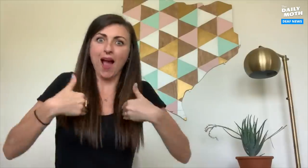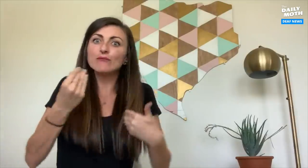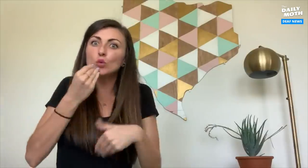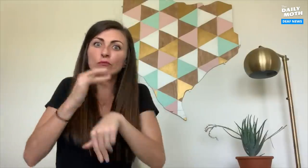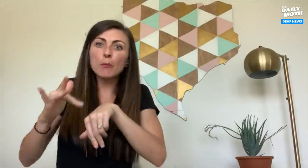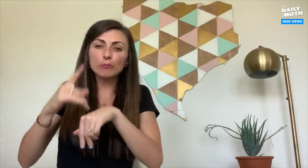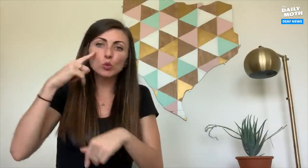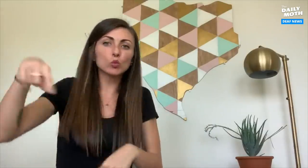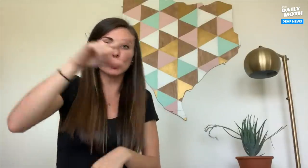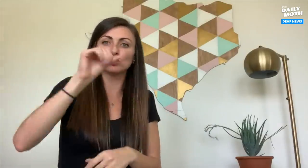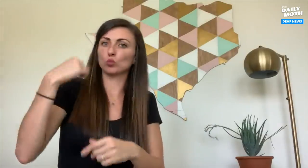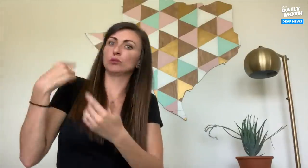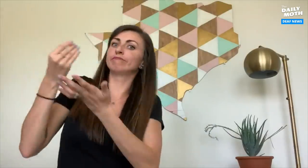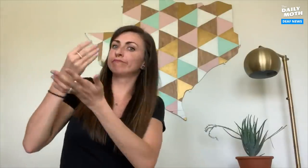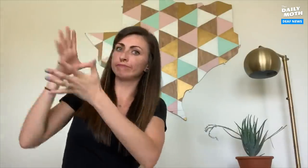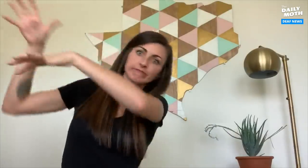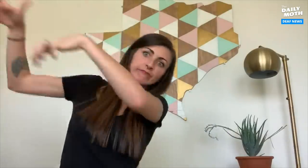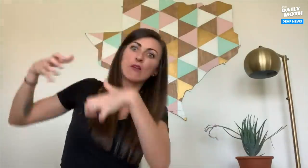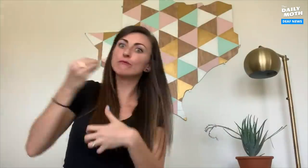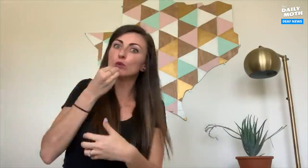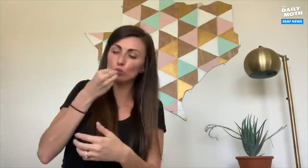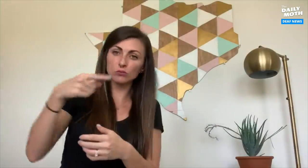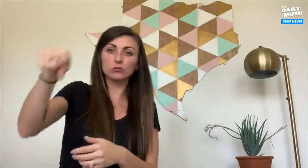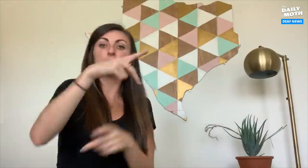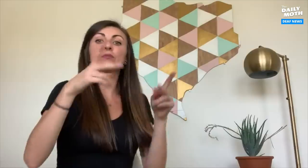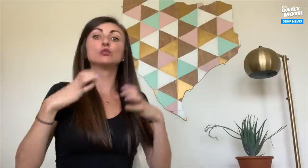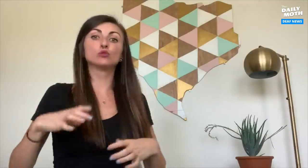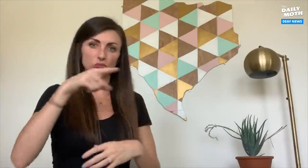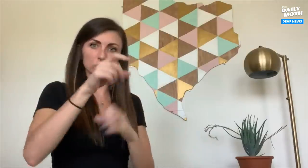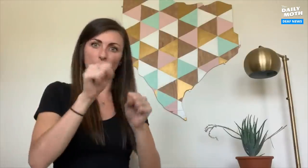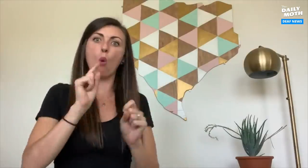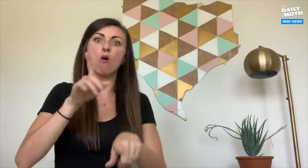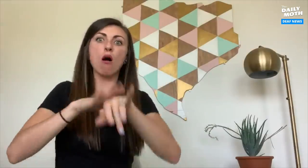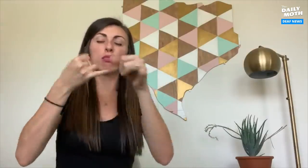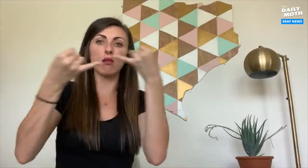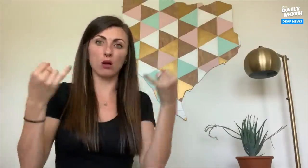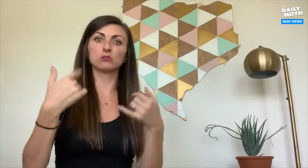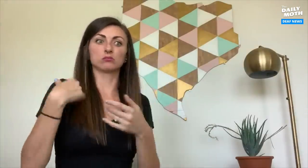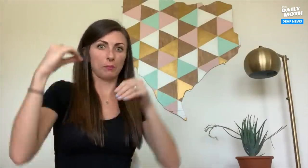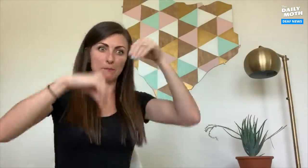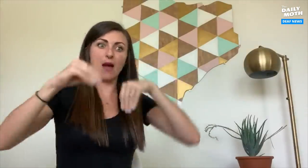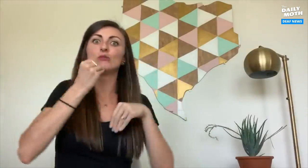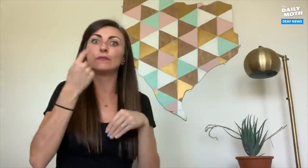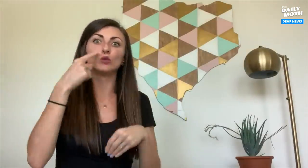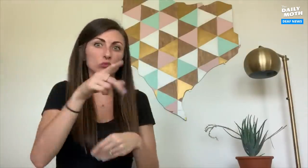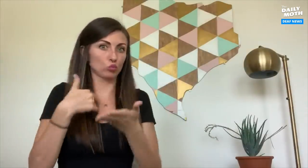We have food available for you so we are stocking up so our customers can order online then we'll pack up food